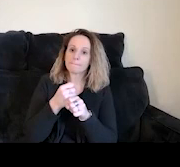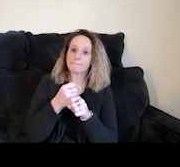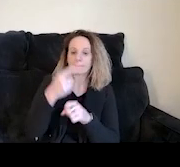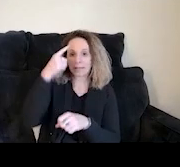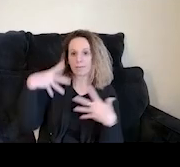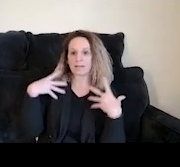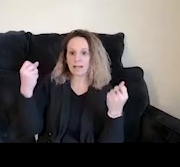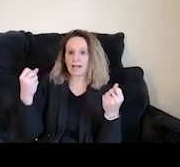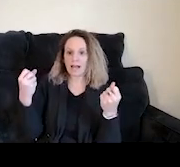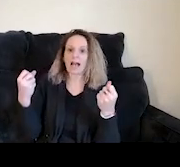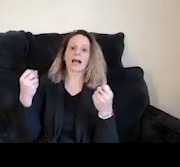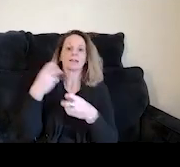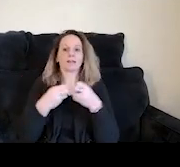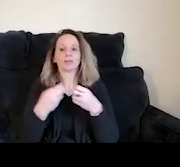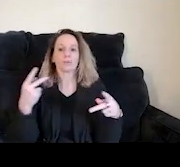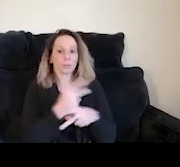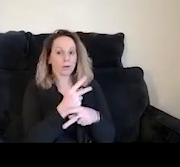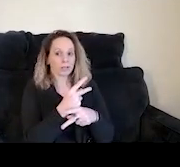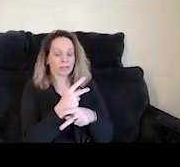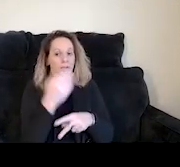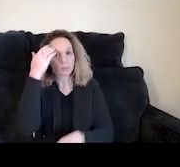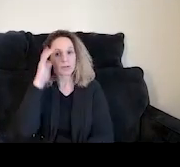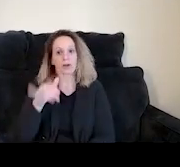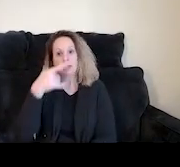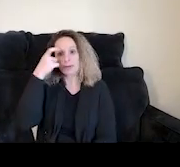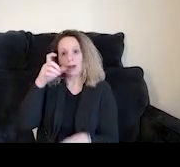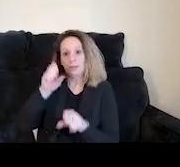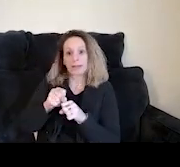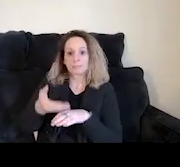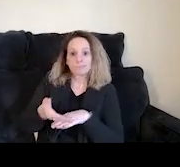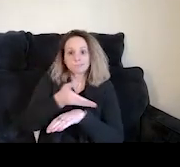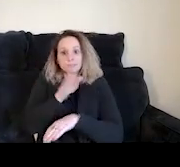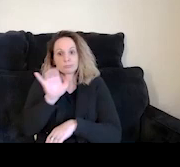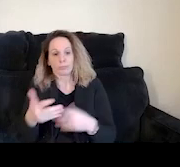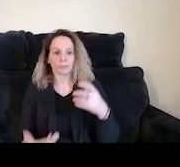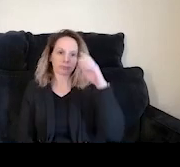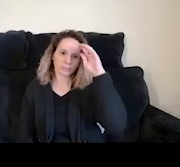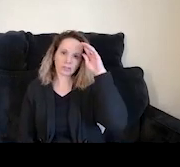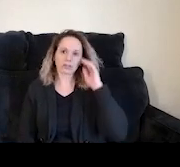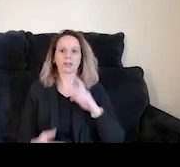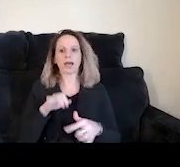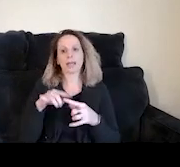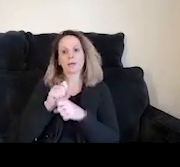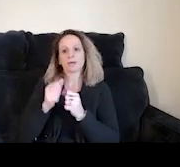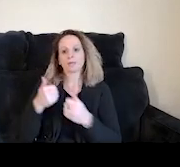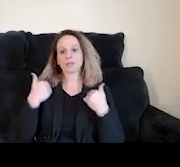underlying mental health issues worse, right? We know that trauma can exist for base some of these things. And then, working with young adult's unhealthy relationships